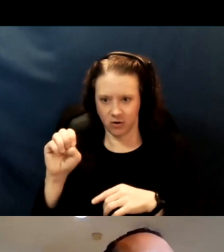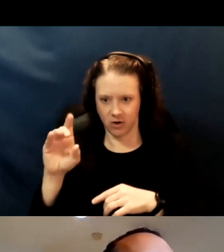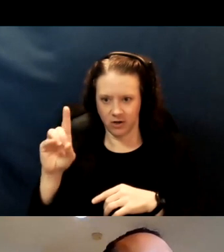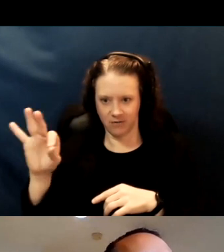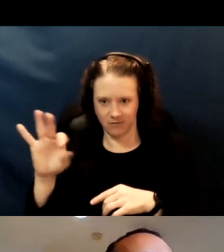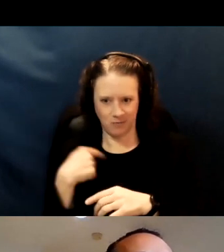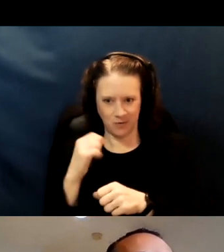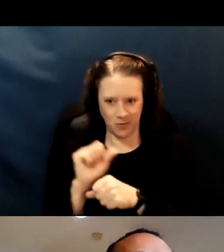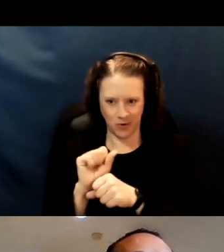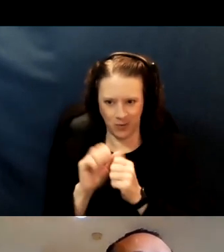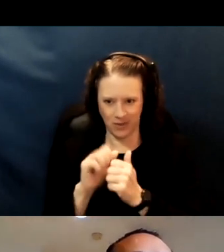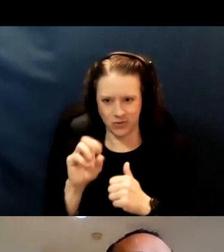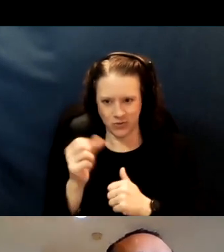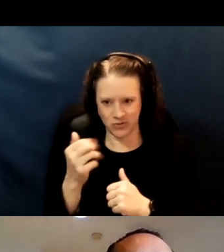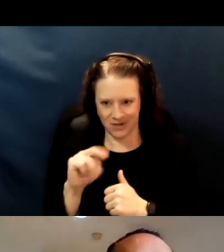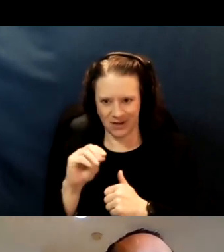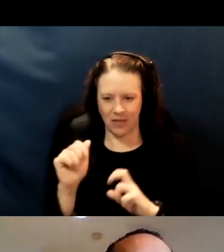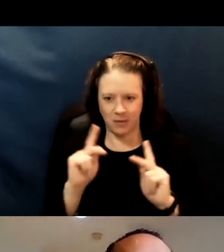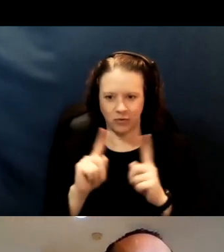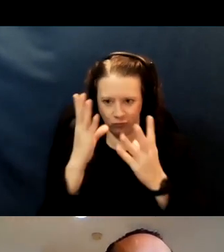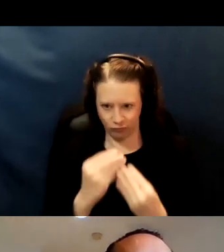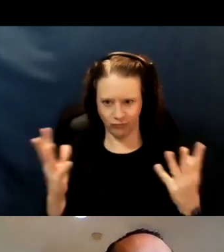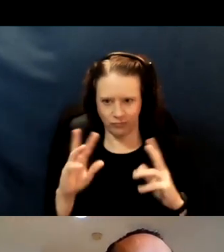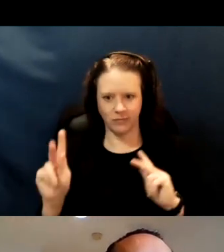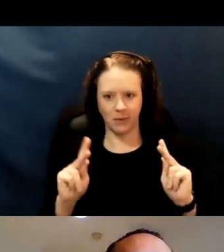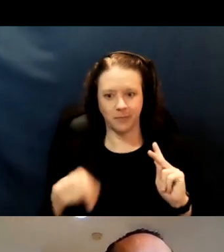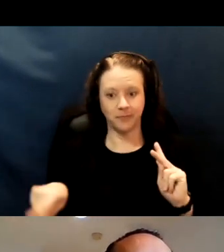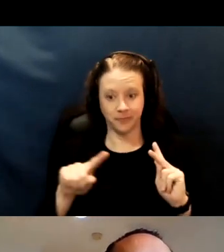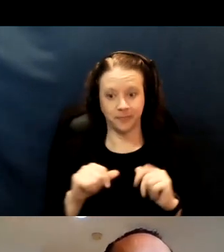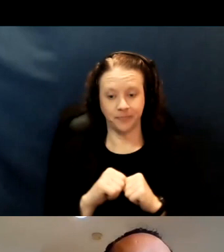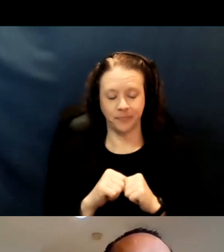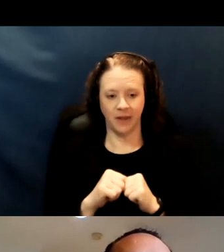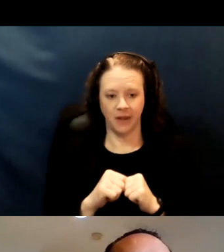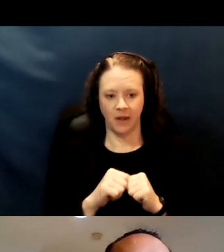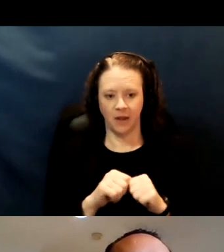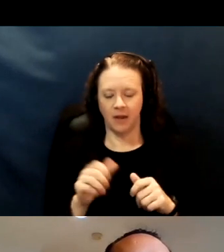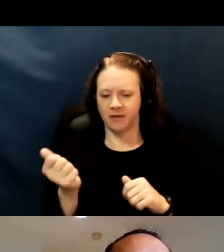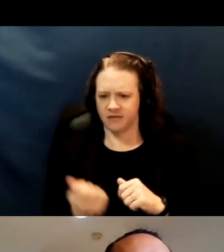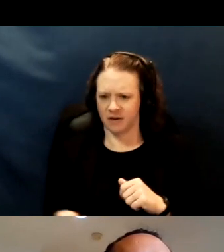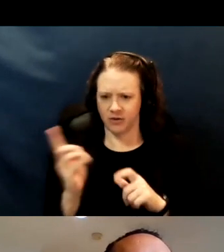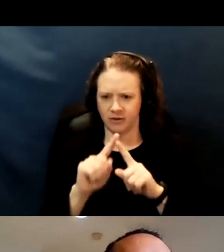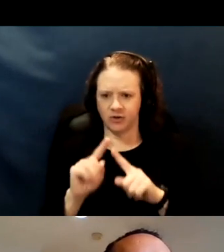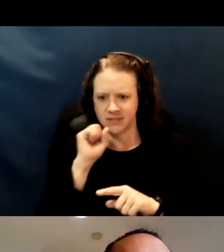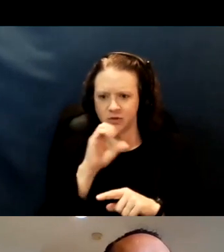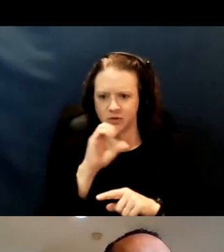to get the word out. And yeah, there are a number of senior organizations on here as well.